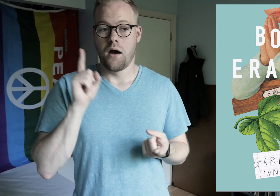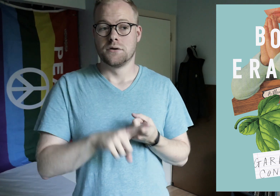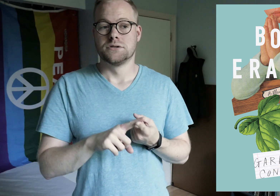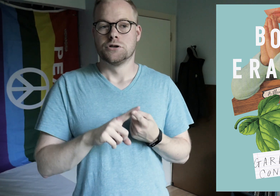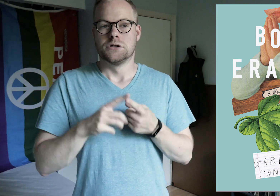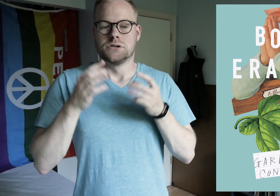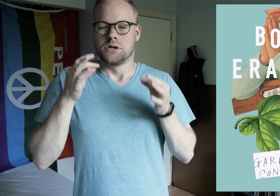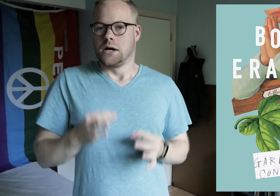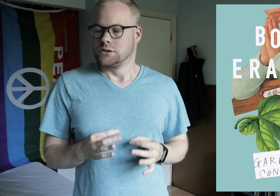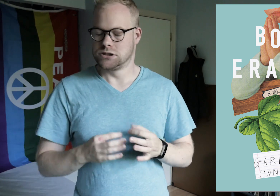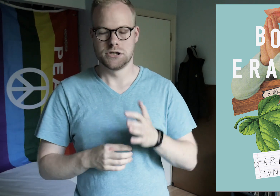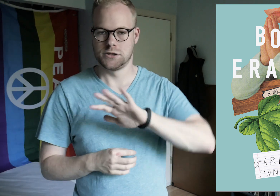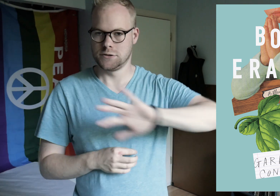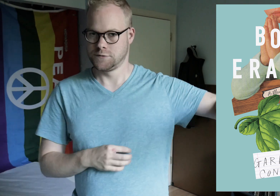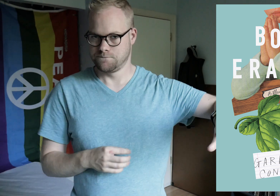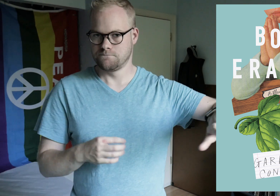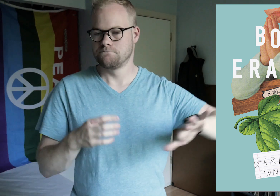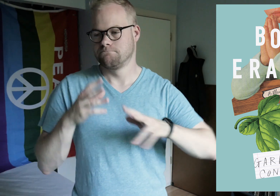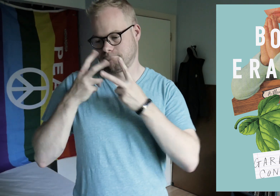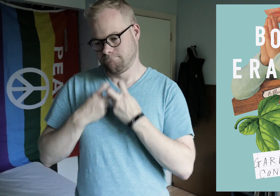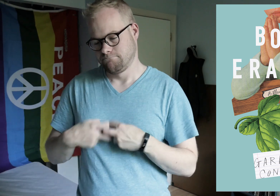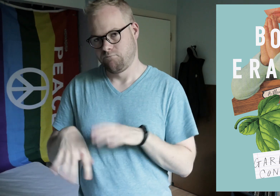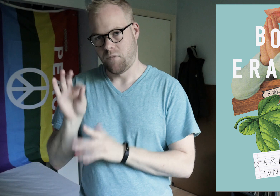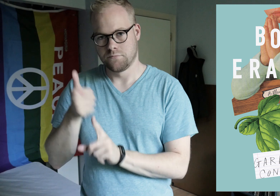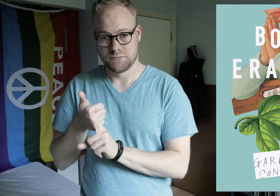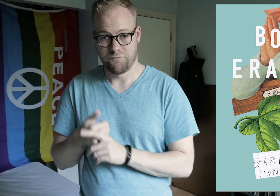until he finds the strength to break away and really find himself.